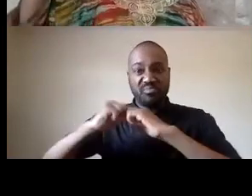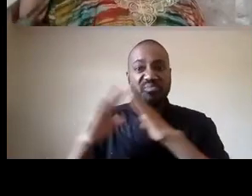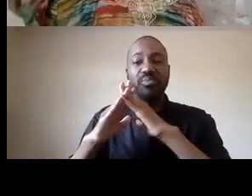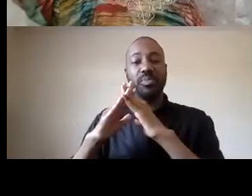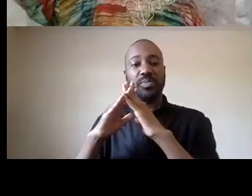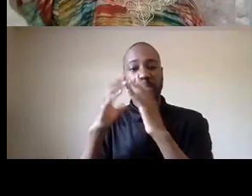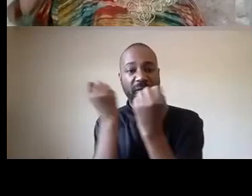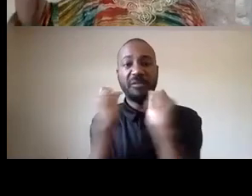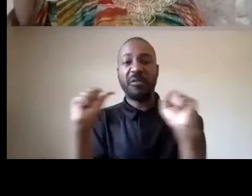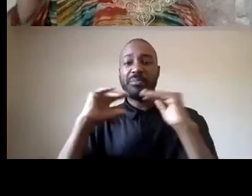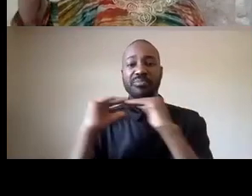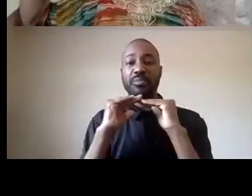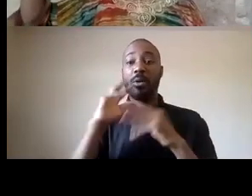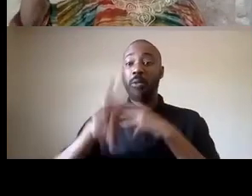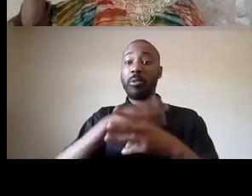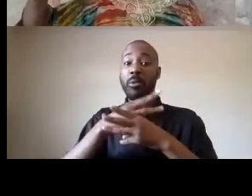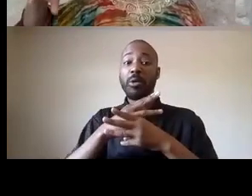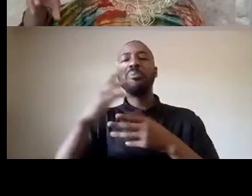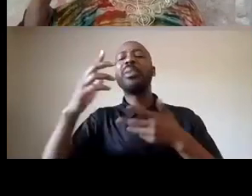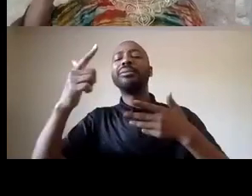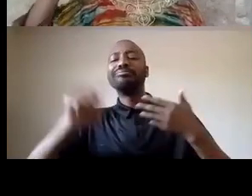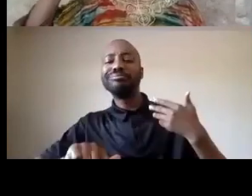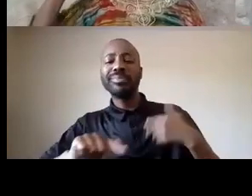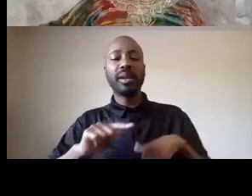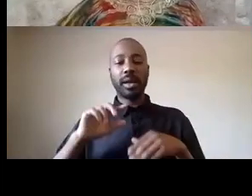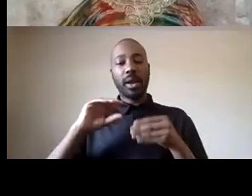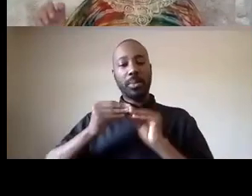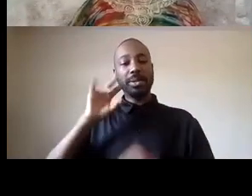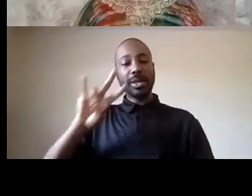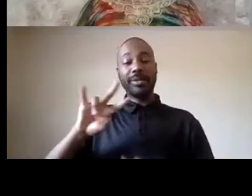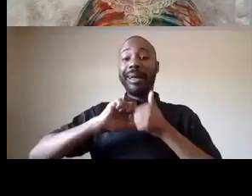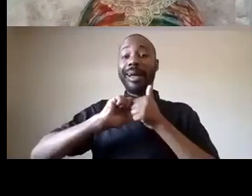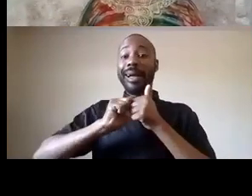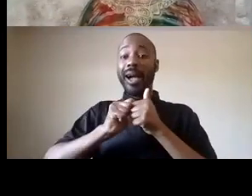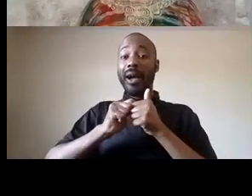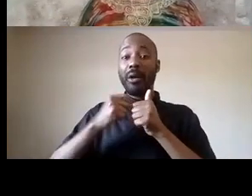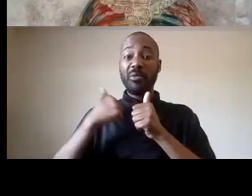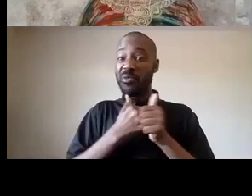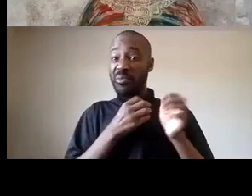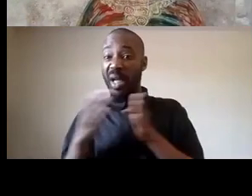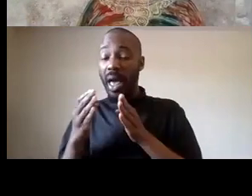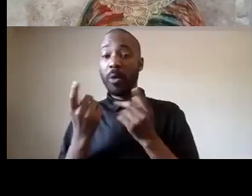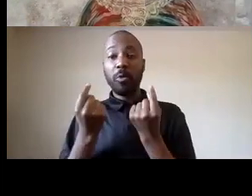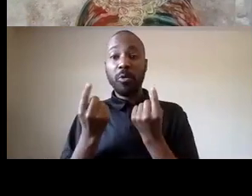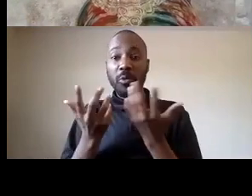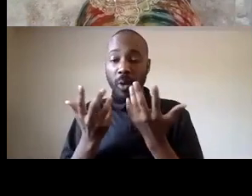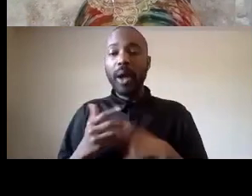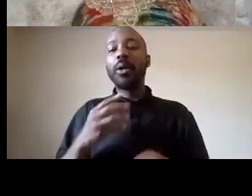that the way in which we organize is to disrupt white supremacy and we should really expand that and say